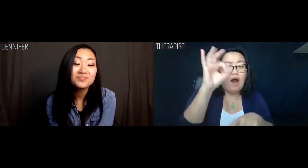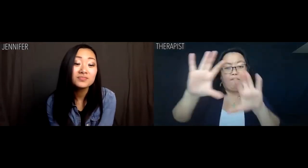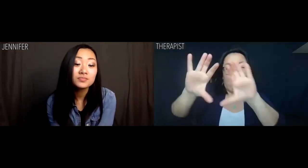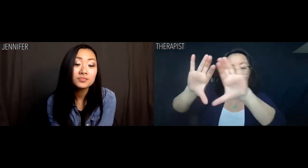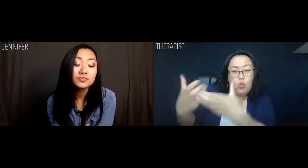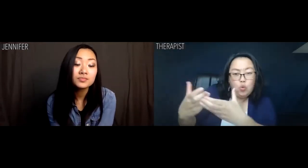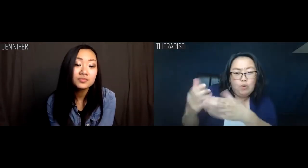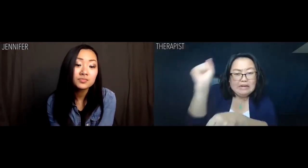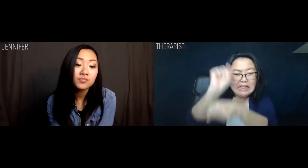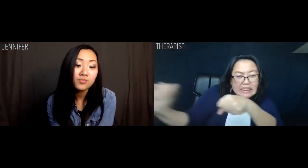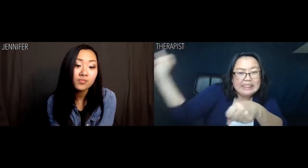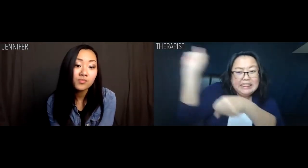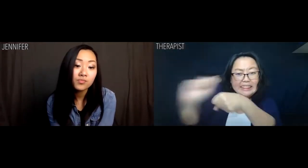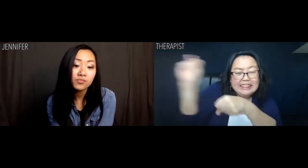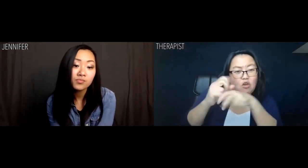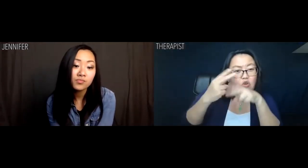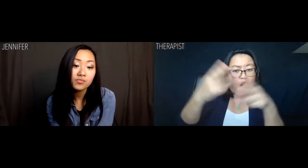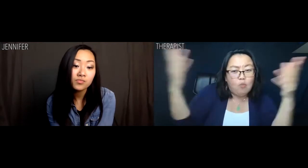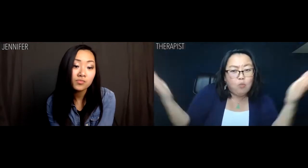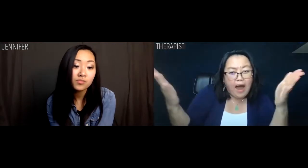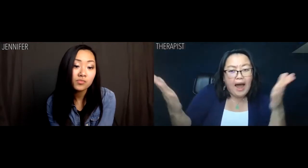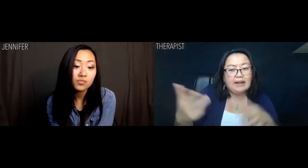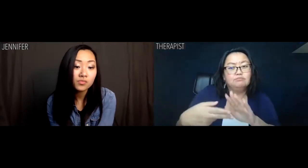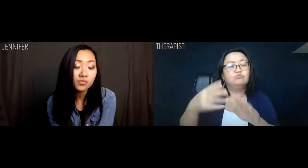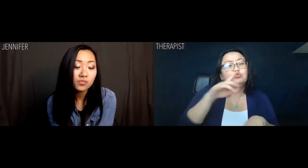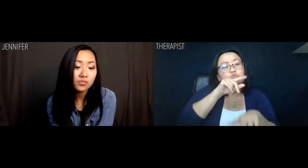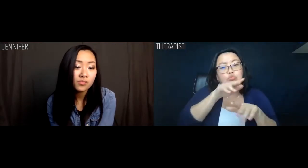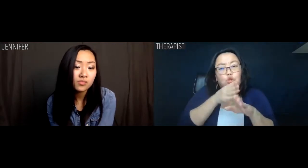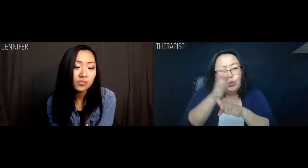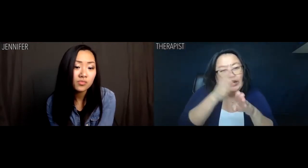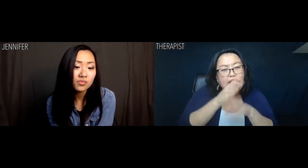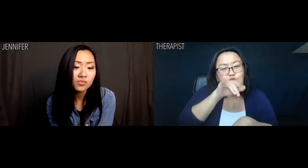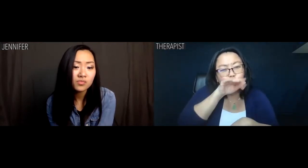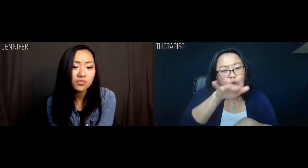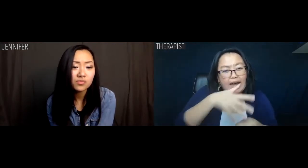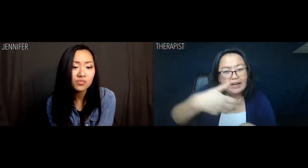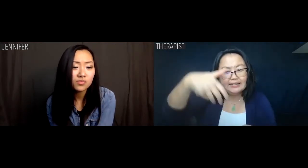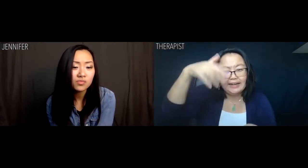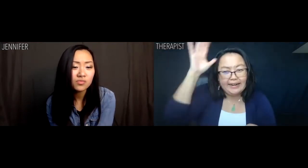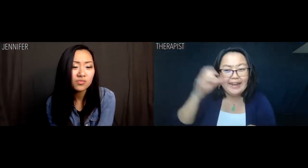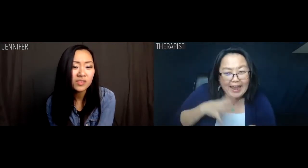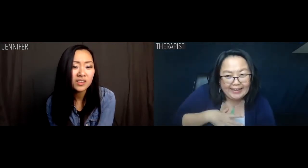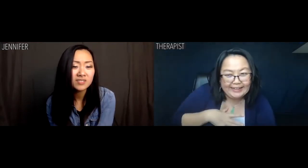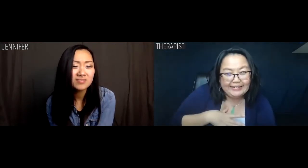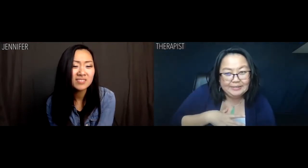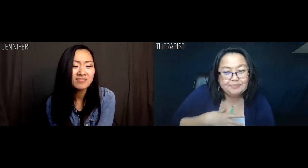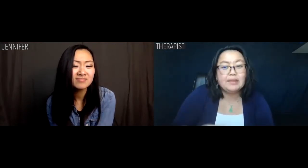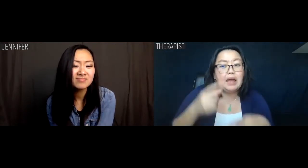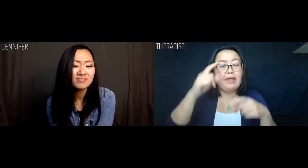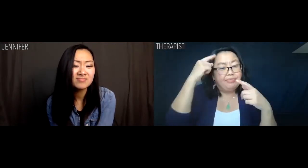You are one of those careerist dragon ladies